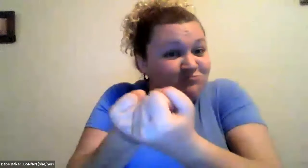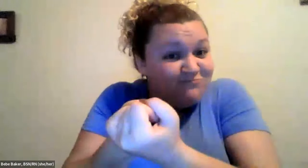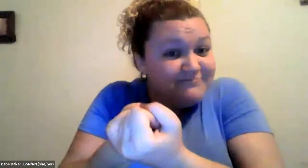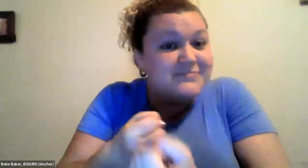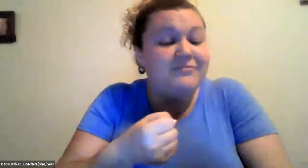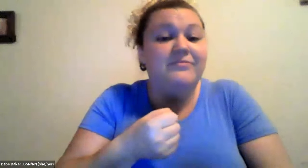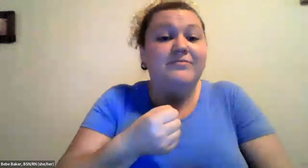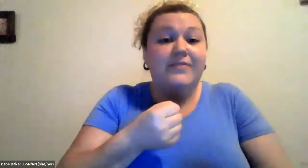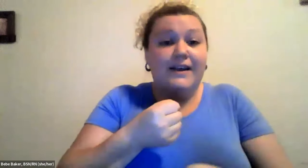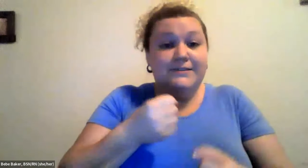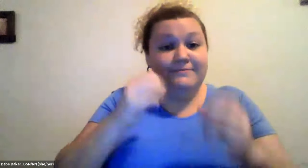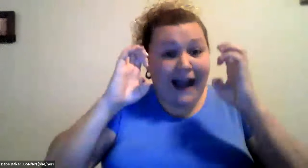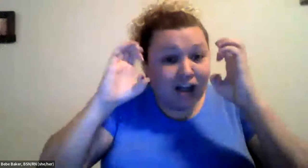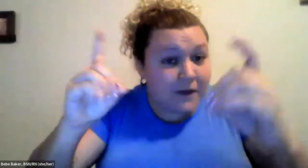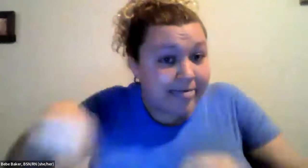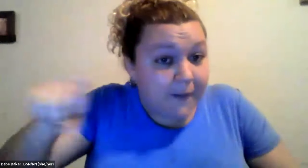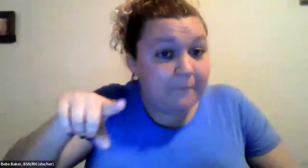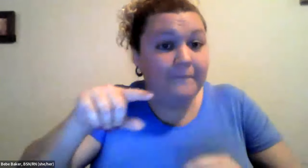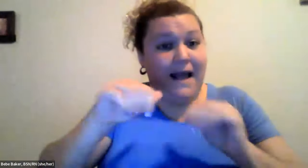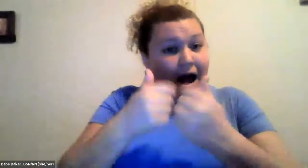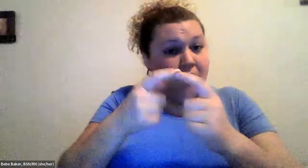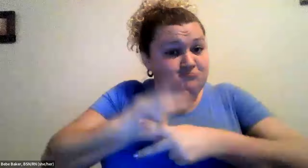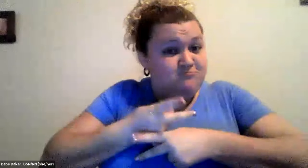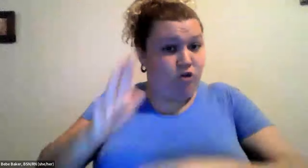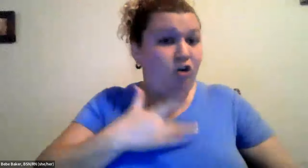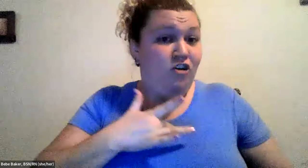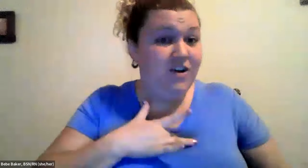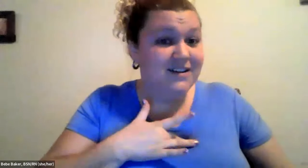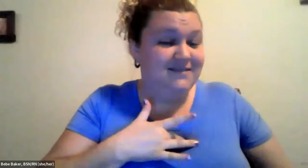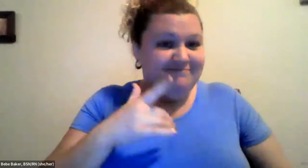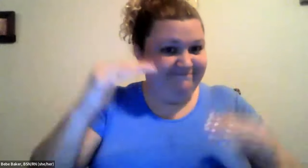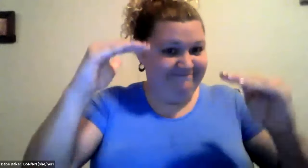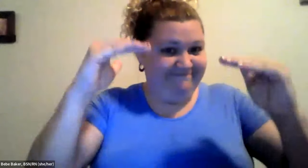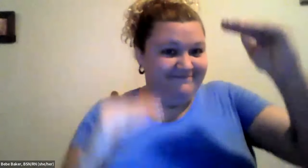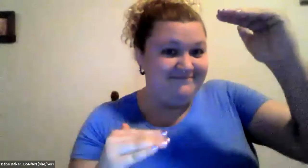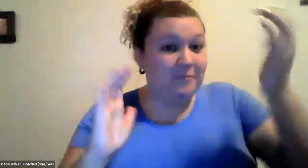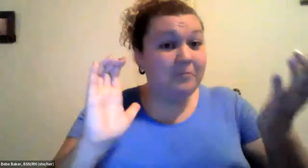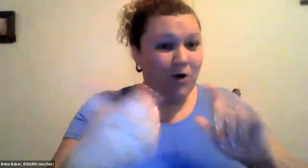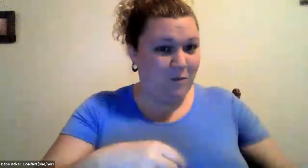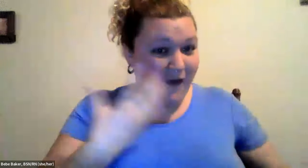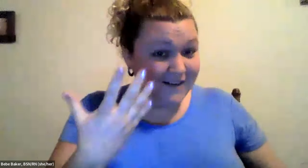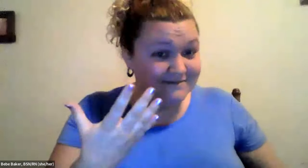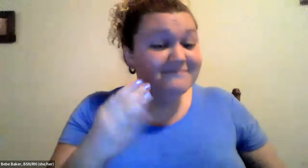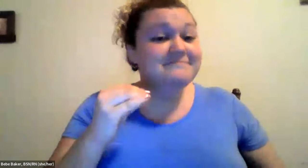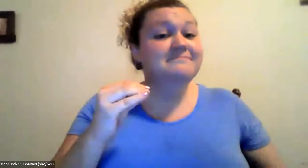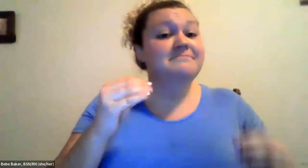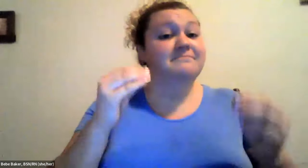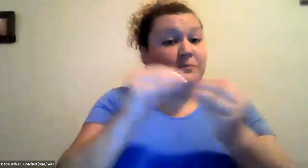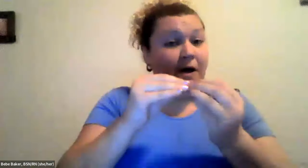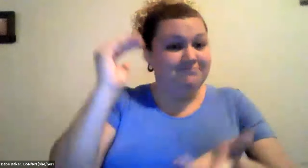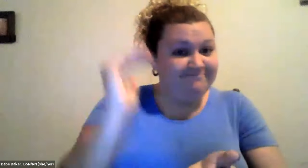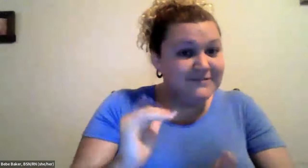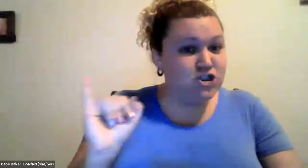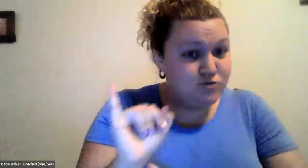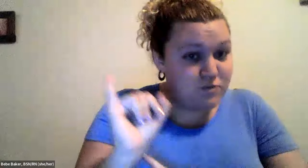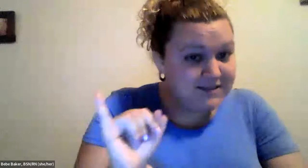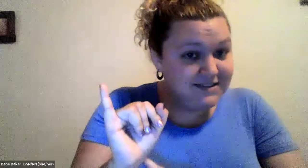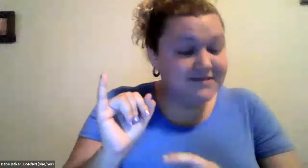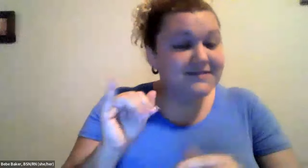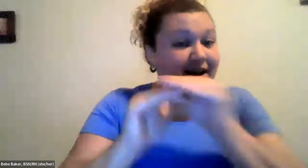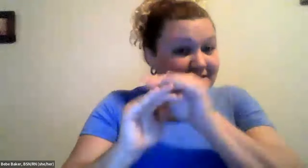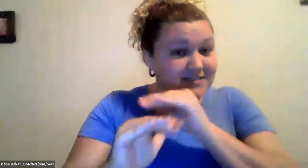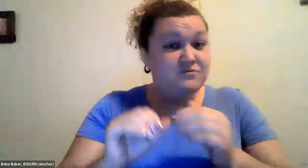Cristine Saunders: So doctors who are supportive doctors who educate them on how to take care of their health in their heart usually tends to be much less compared to people with.